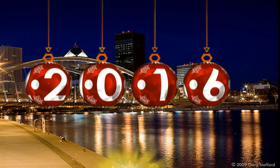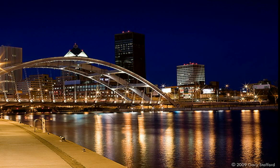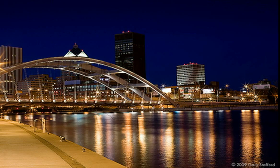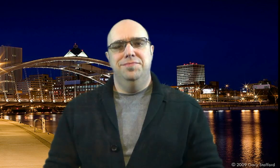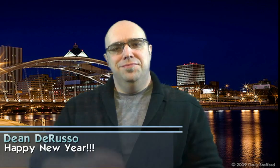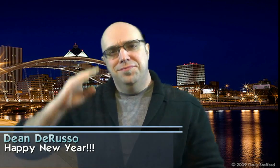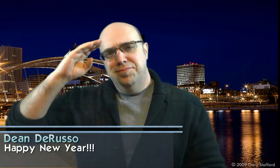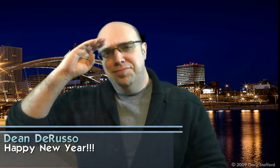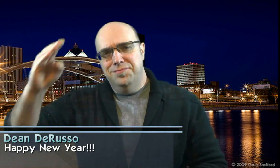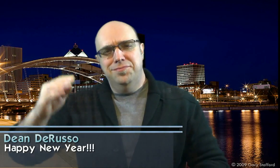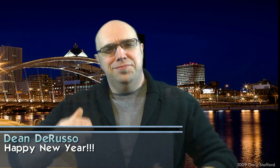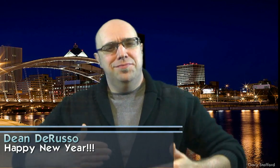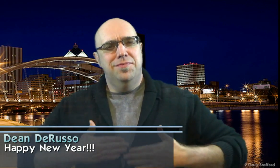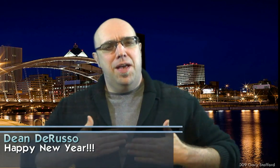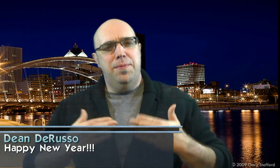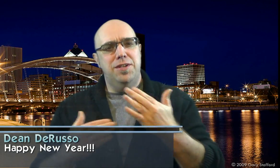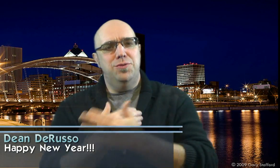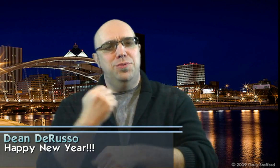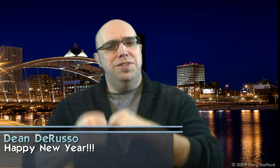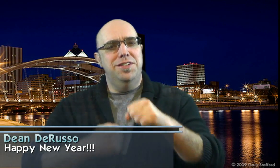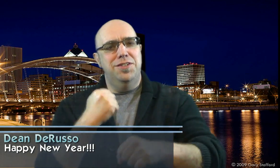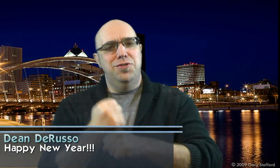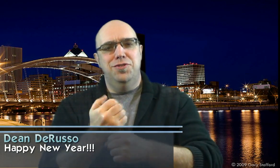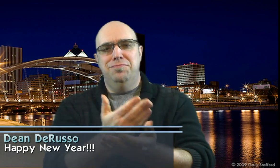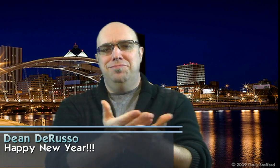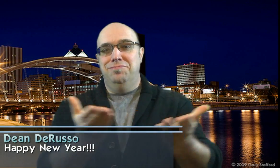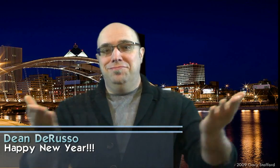Hello, Happy New year to all of you.